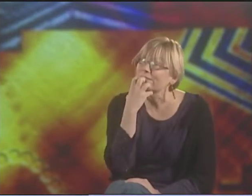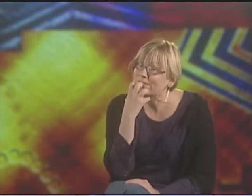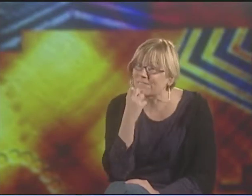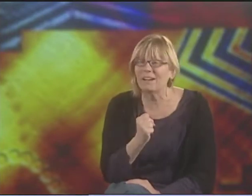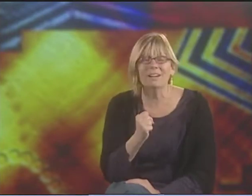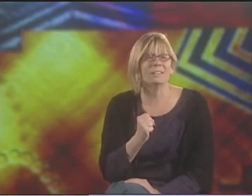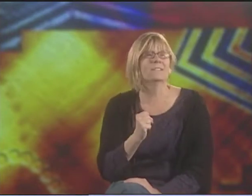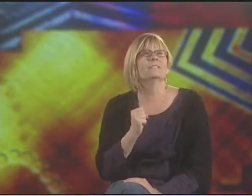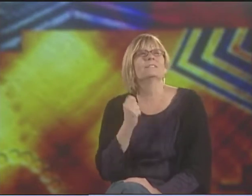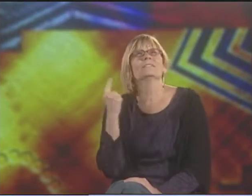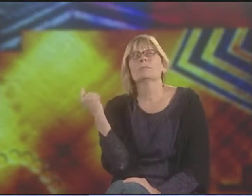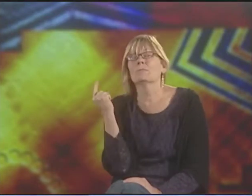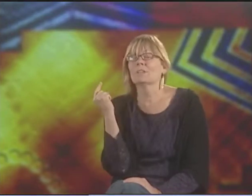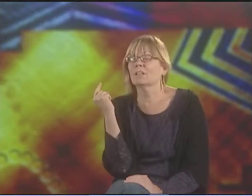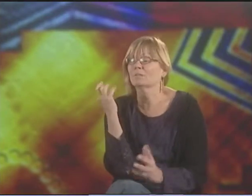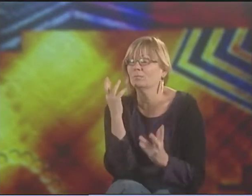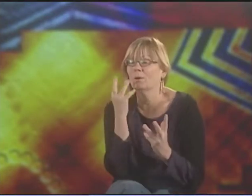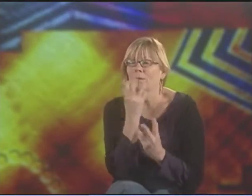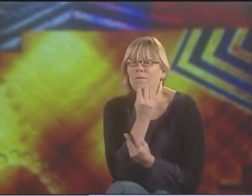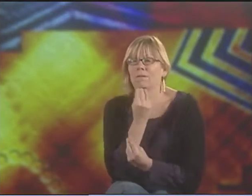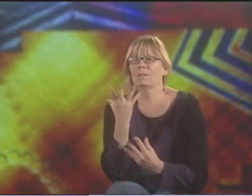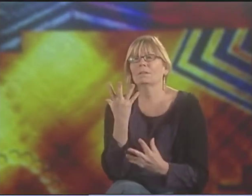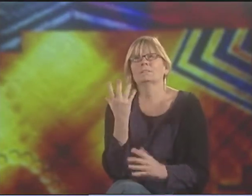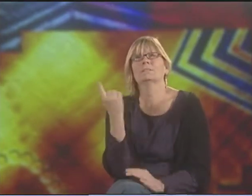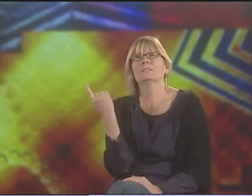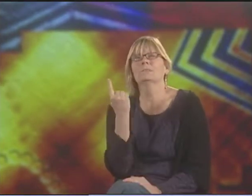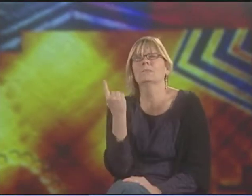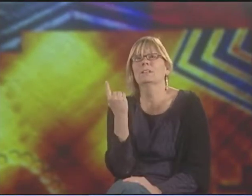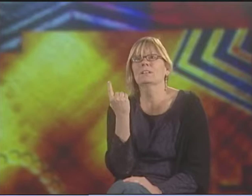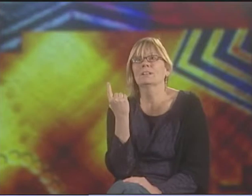SOMETHING VALUED, SOMETHING BEAUTIFUL...